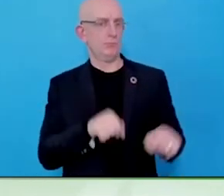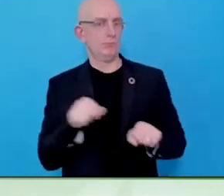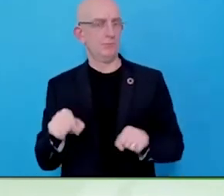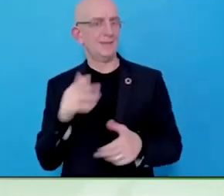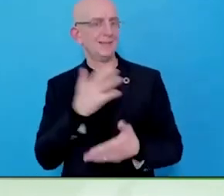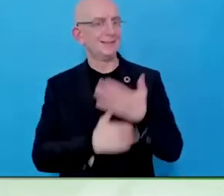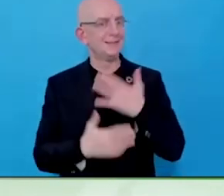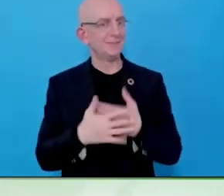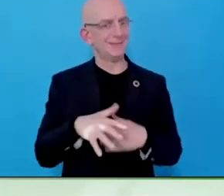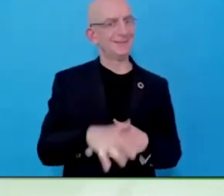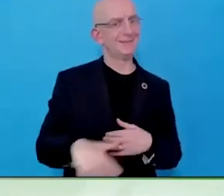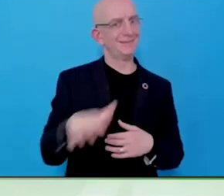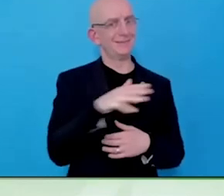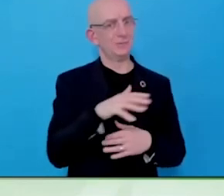you just get the tools you need to do the job.